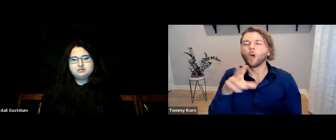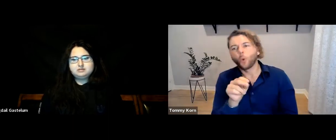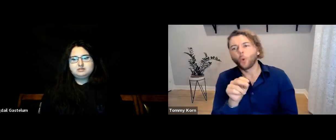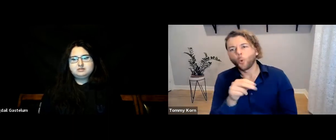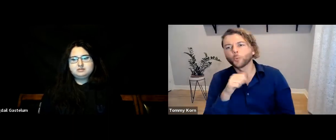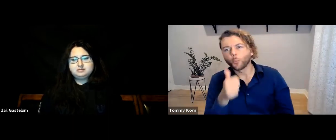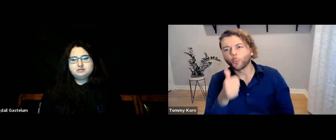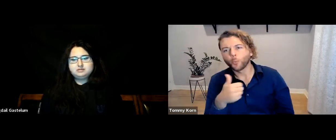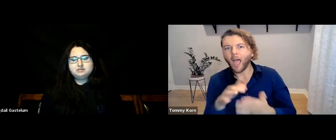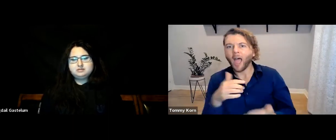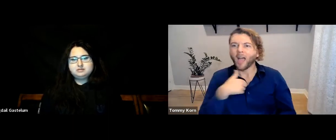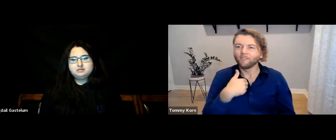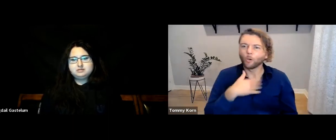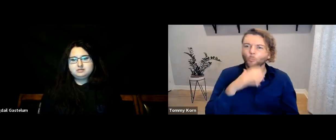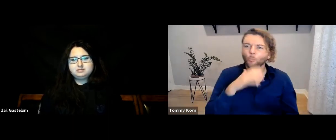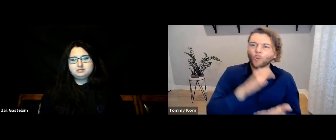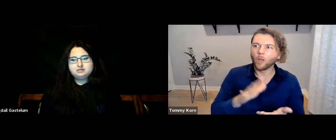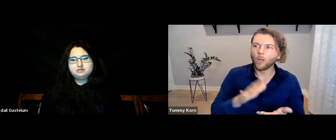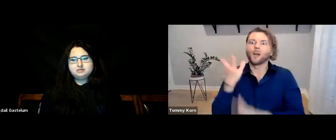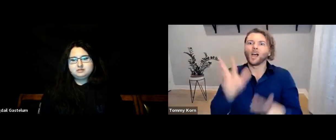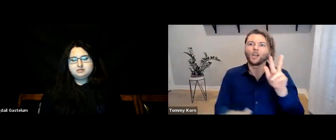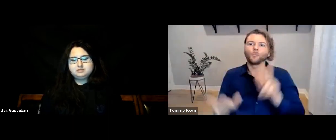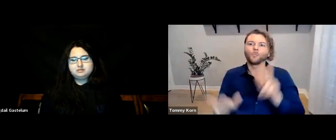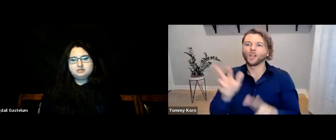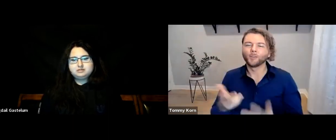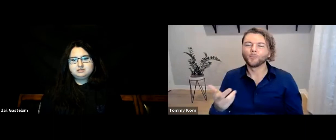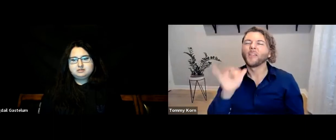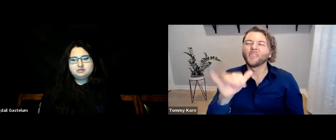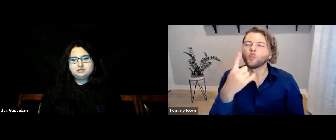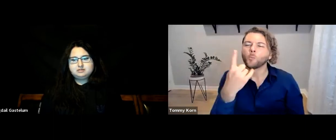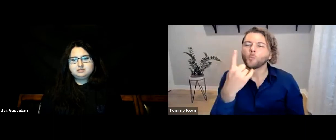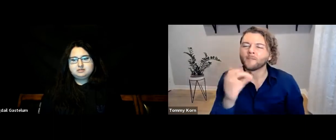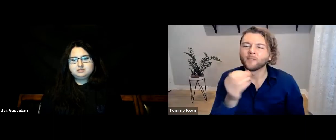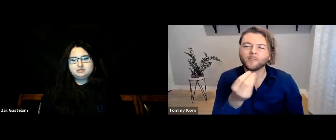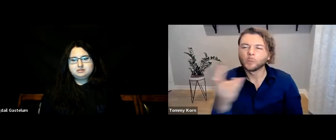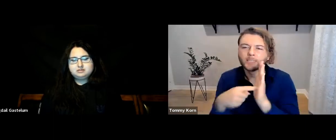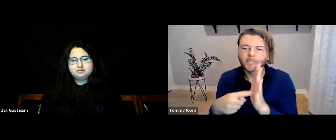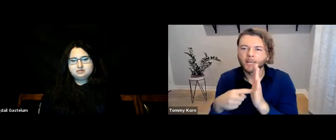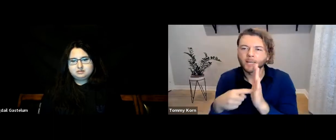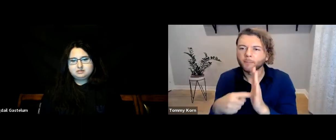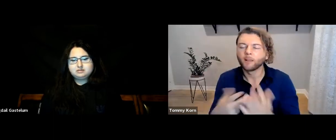They don’t have to say, “No, I don’t have a husband. I have a wife.” That could be awkward. Those are just a few examples.